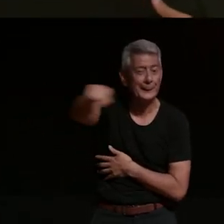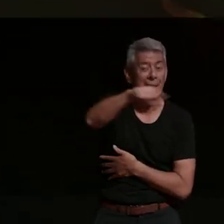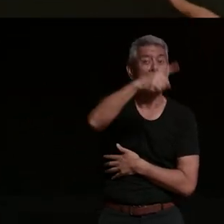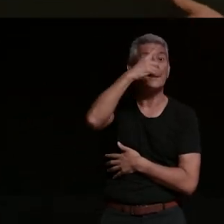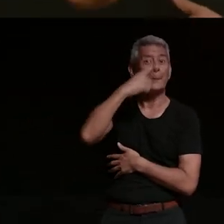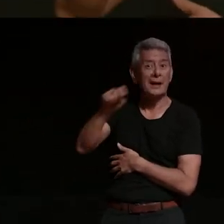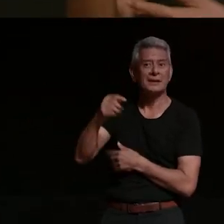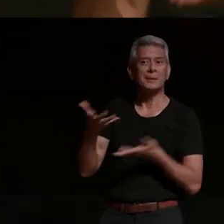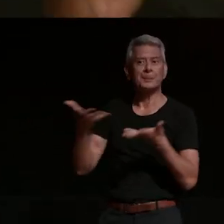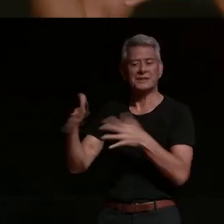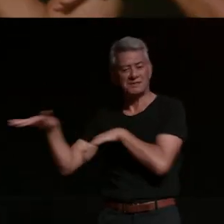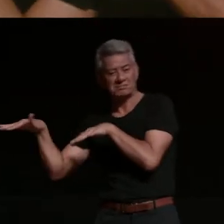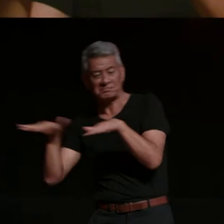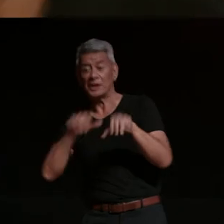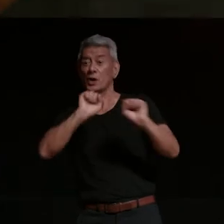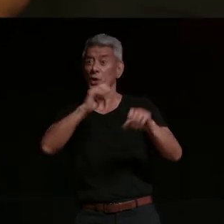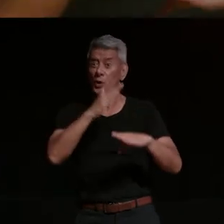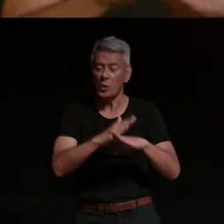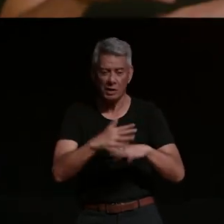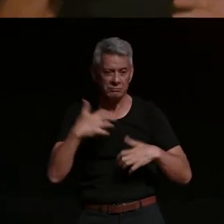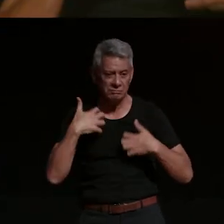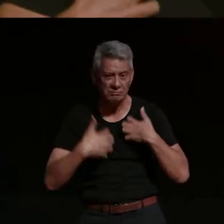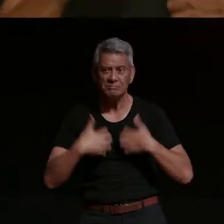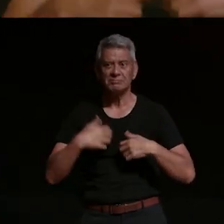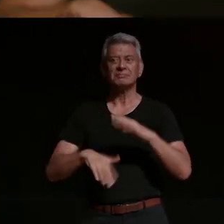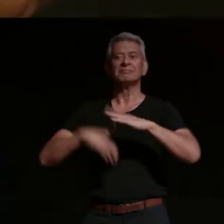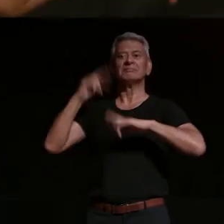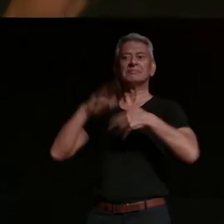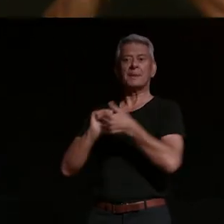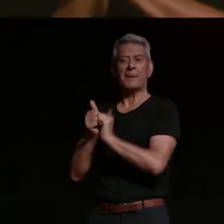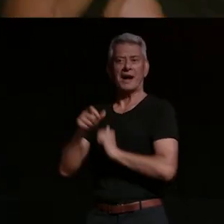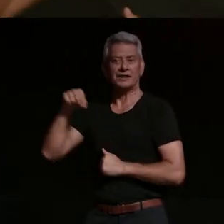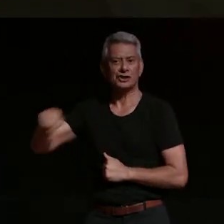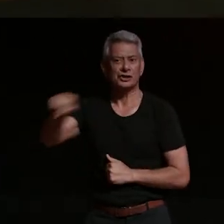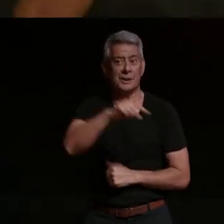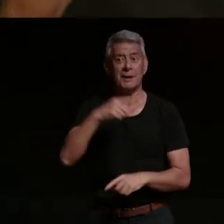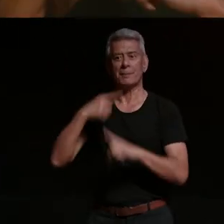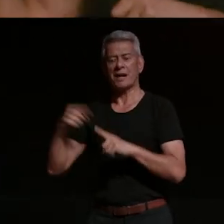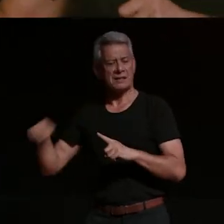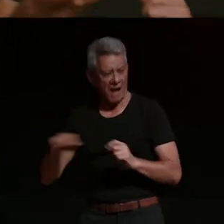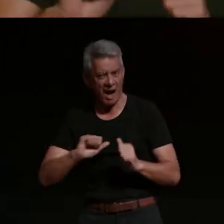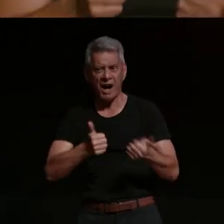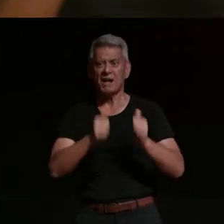bmw obi and stuzzy and an abundance of press praising her commitment to confronting social ills